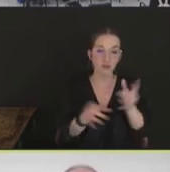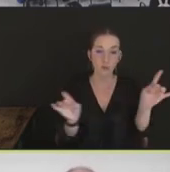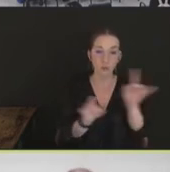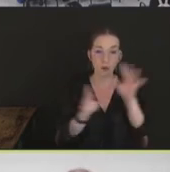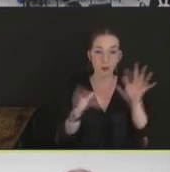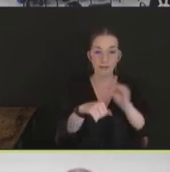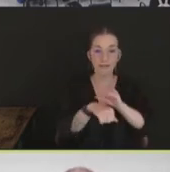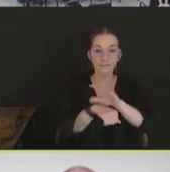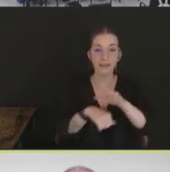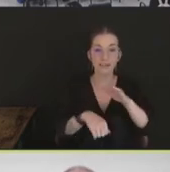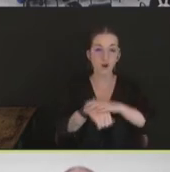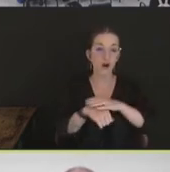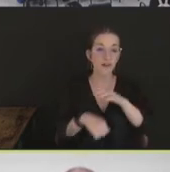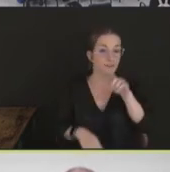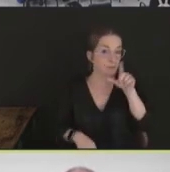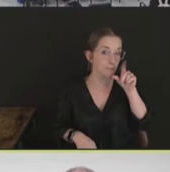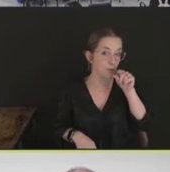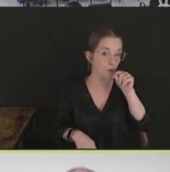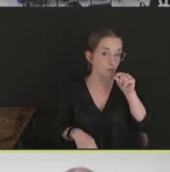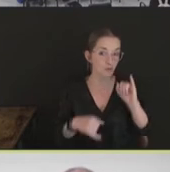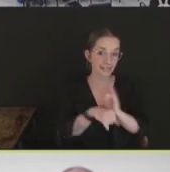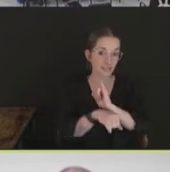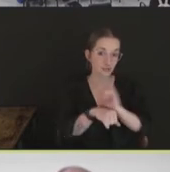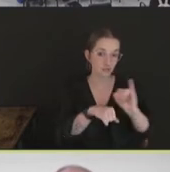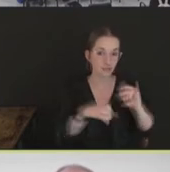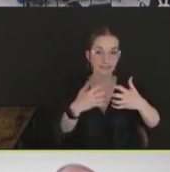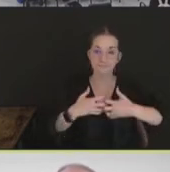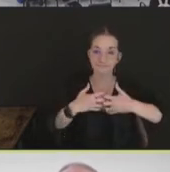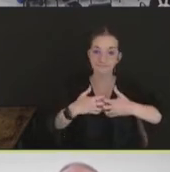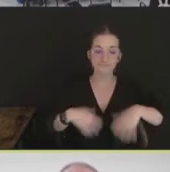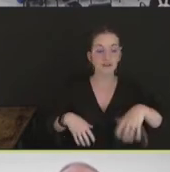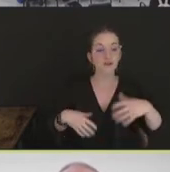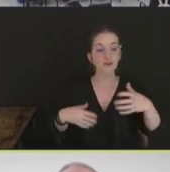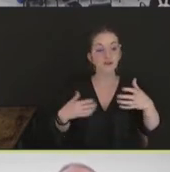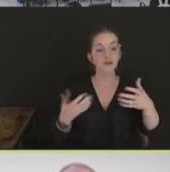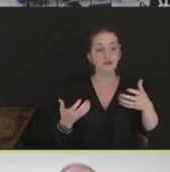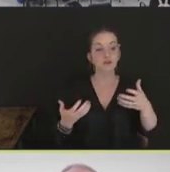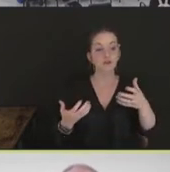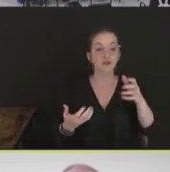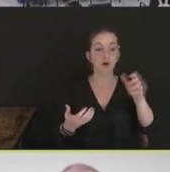And so, avian influenza viruses are a little bit unique in that we have different types